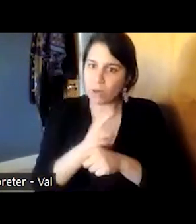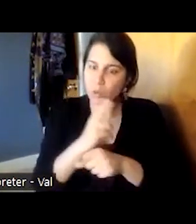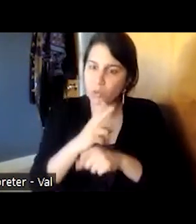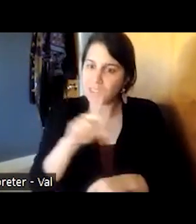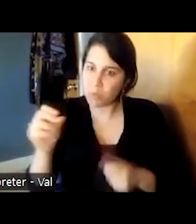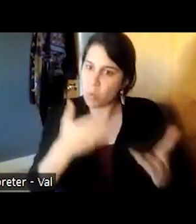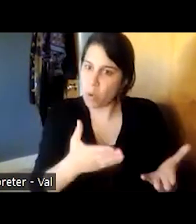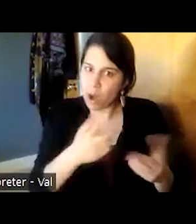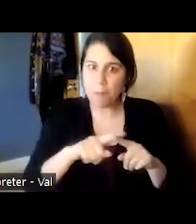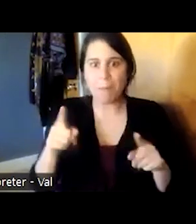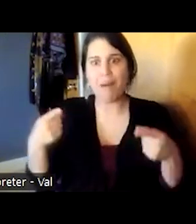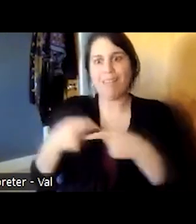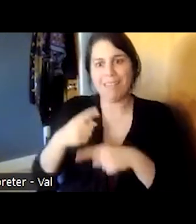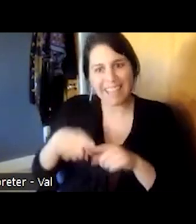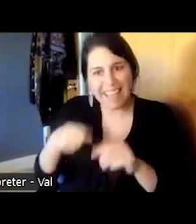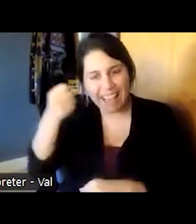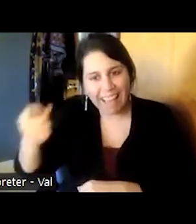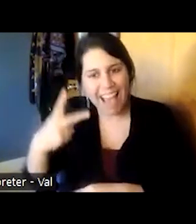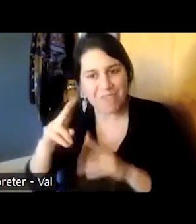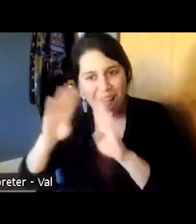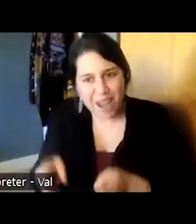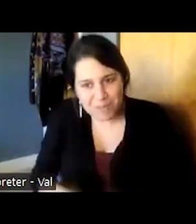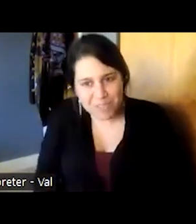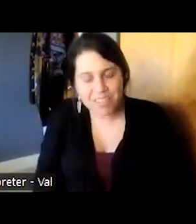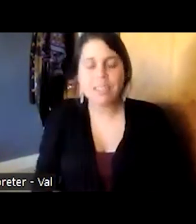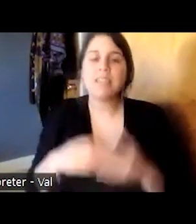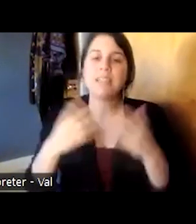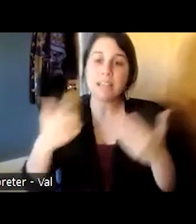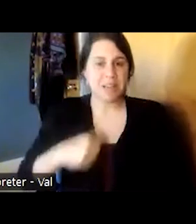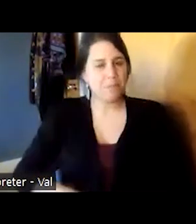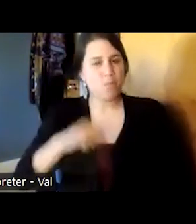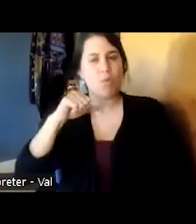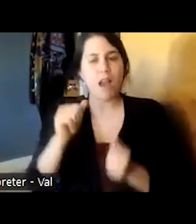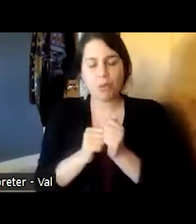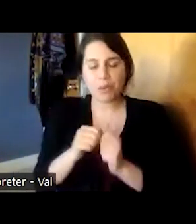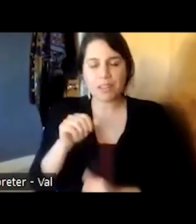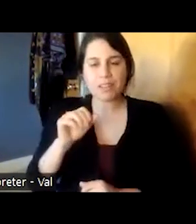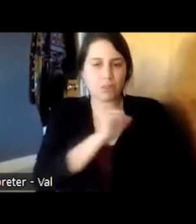so one of the things i'm most proud of with the strong recovery program is that we've offered